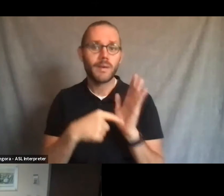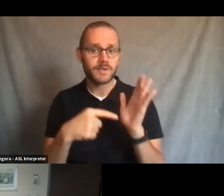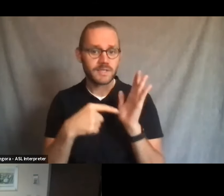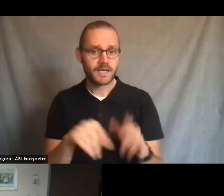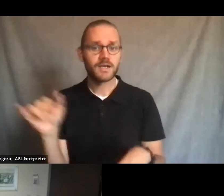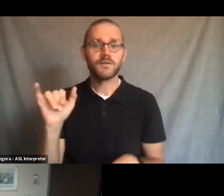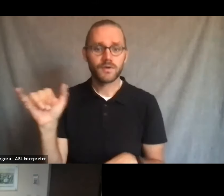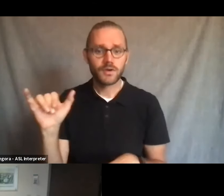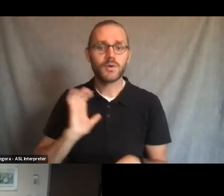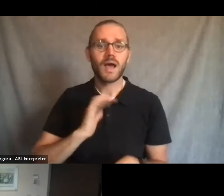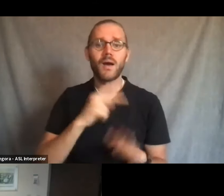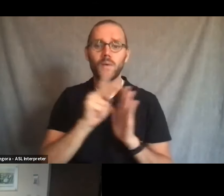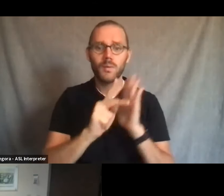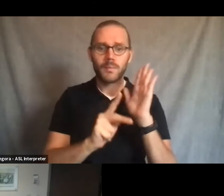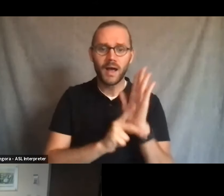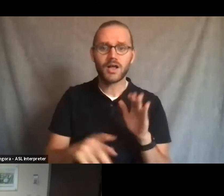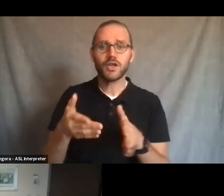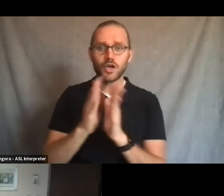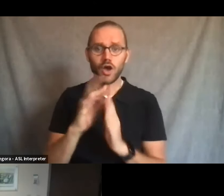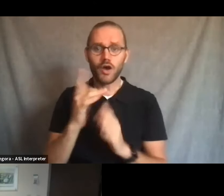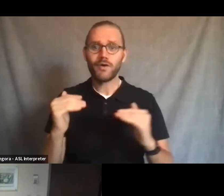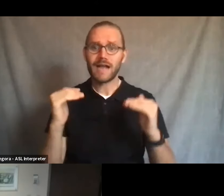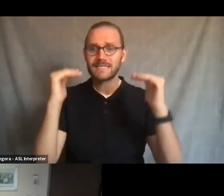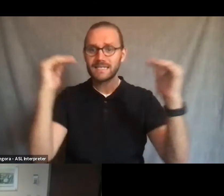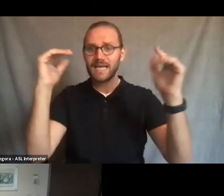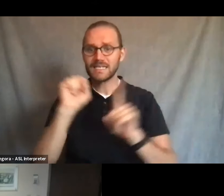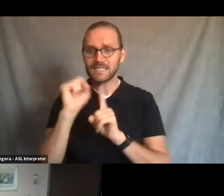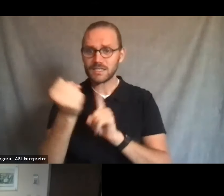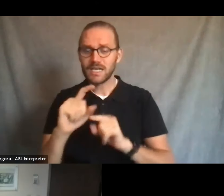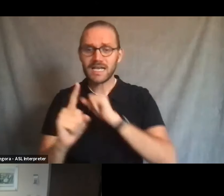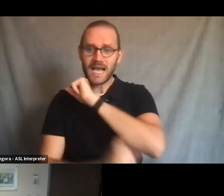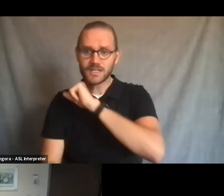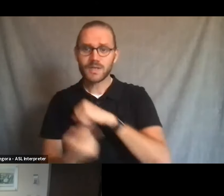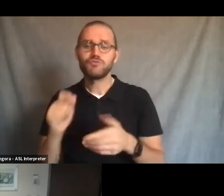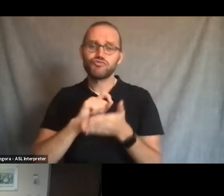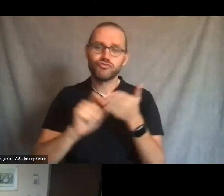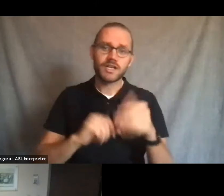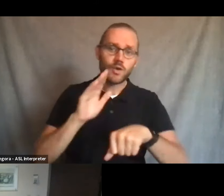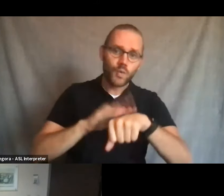Our policies call for escalating consequences. They start with written warnings, then disciplinary layoffs,